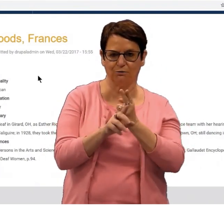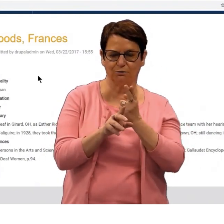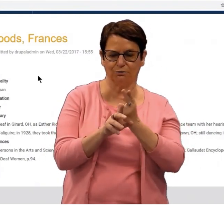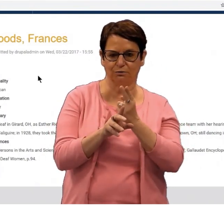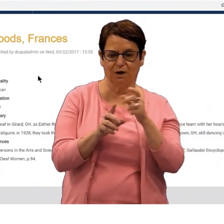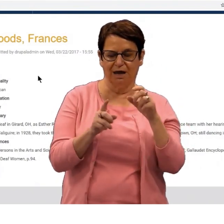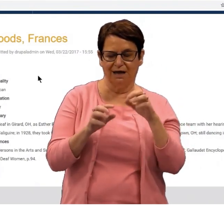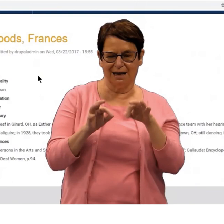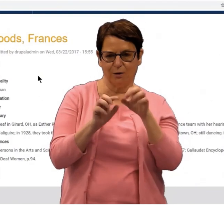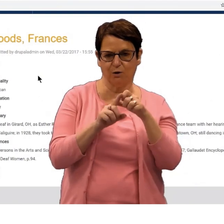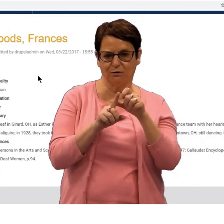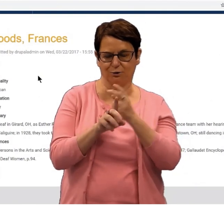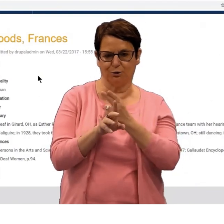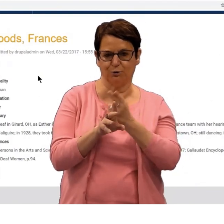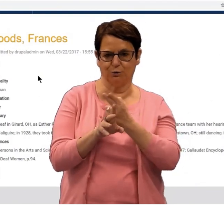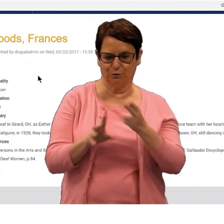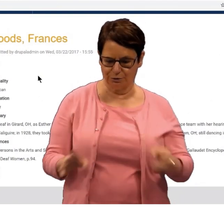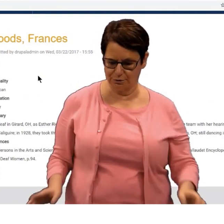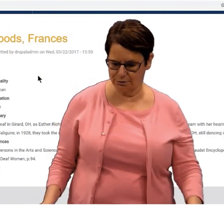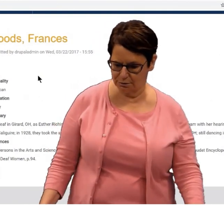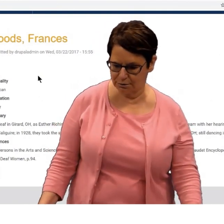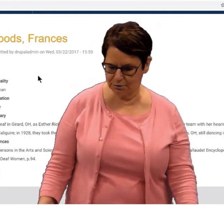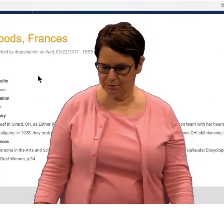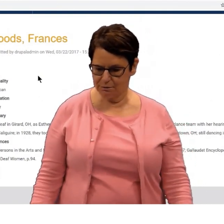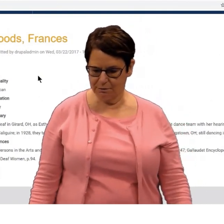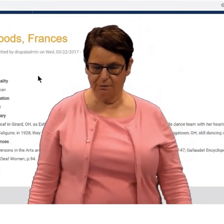and important keywords that you can use.